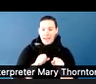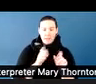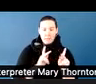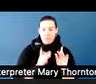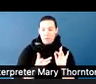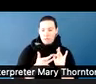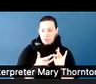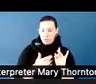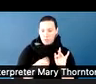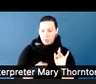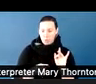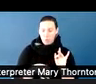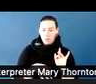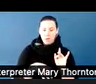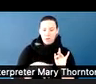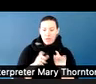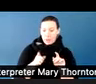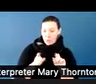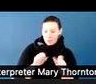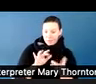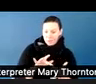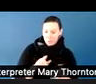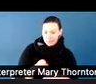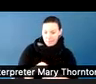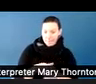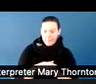Being really clear and concise with our expectations.